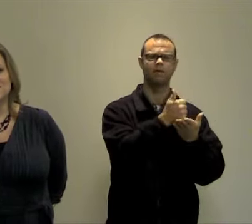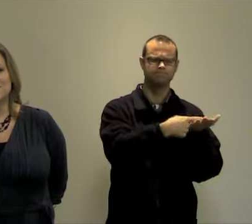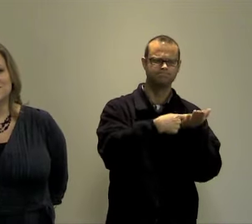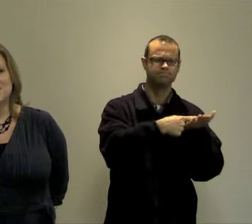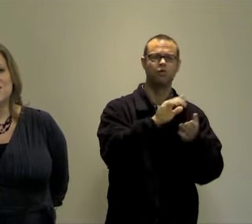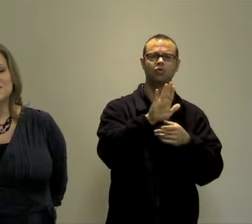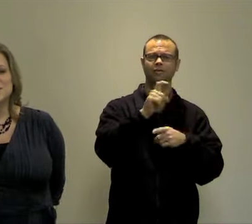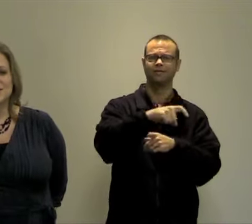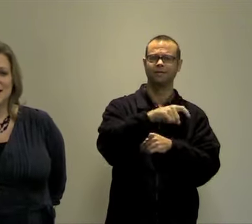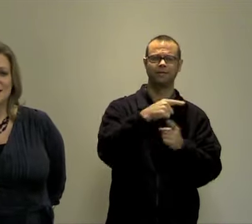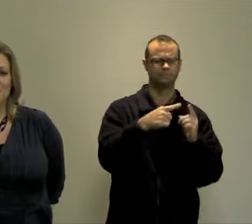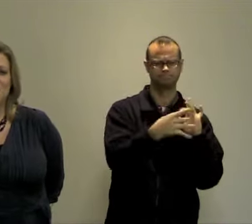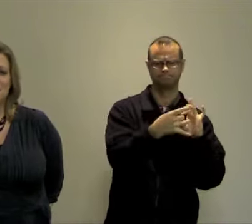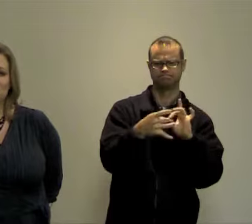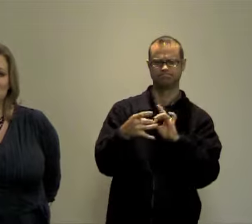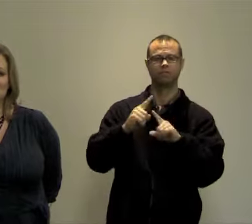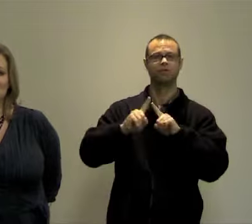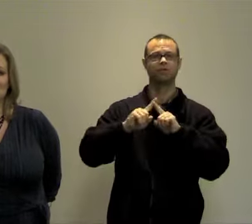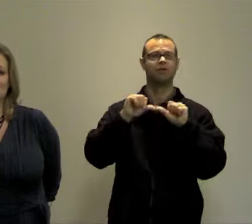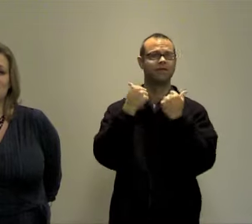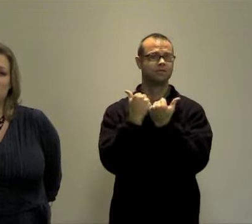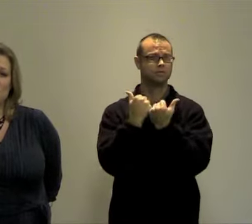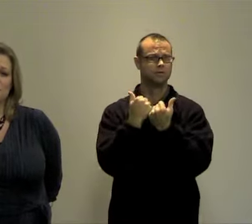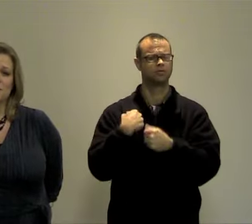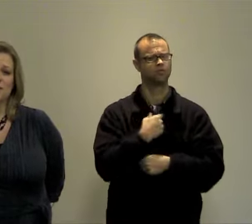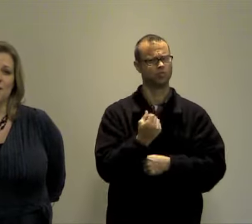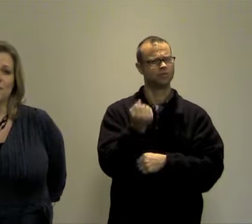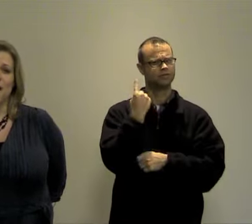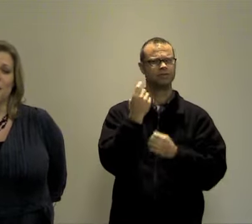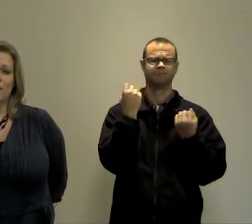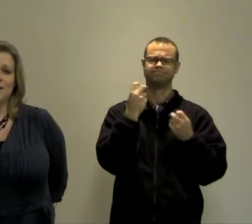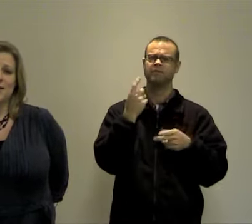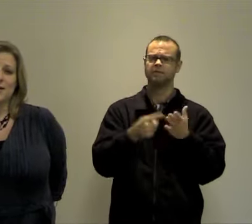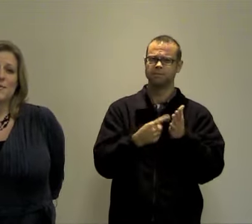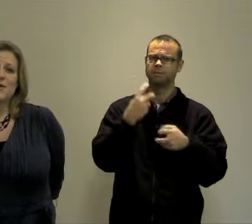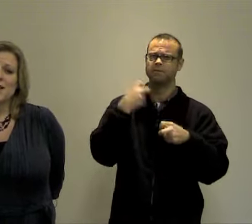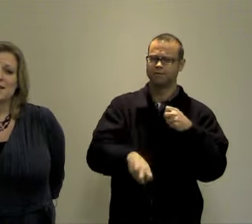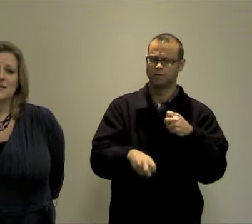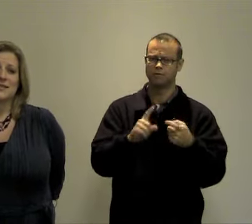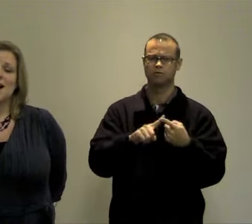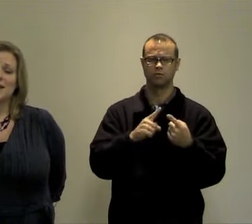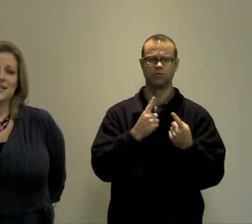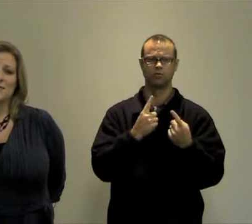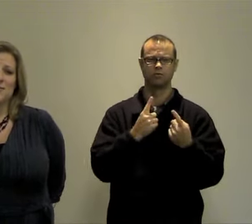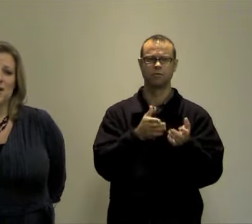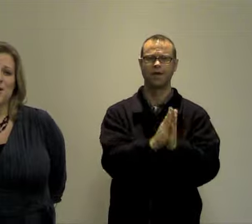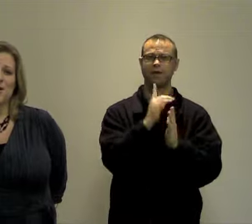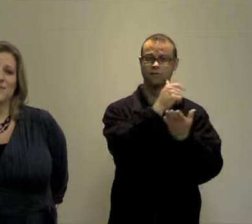We also understand that there are many reasons it can be difficult to reach out for help, but communication does not need to be a barrier.